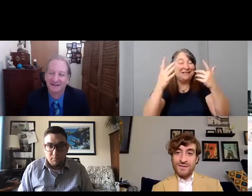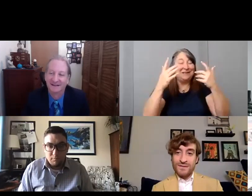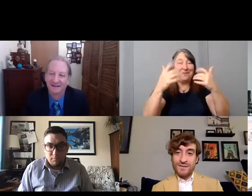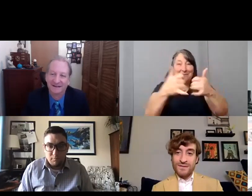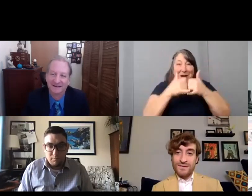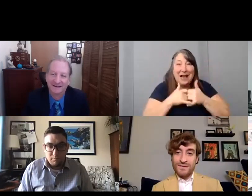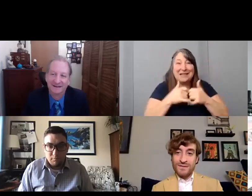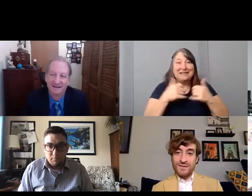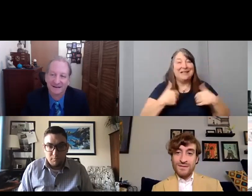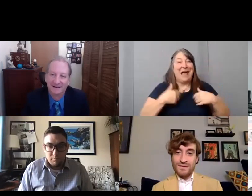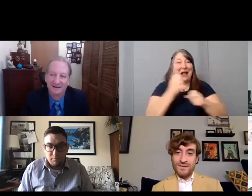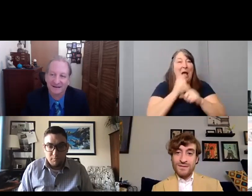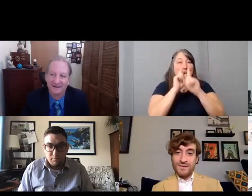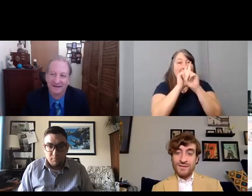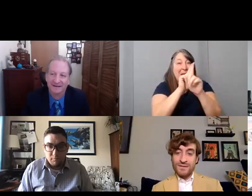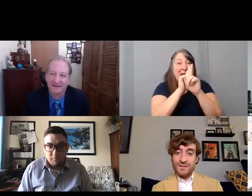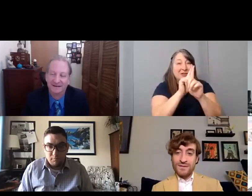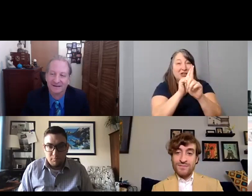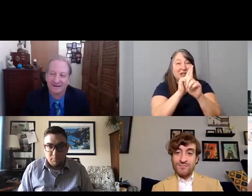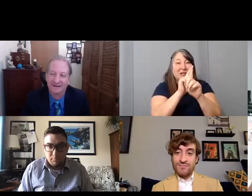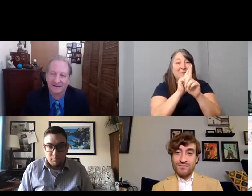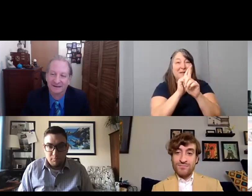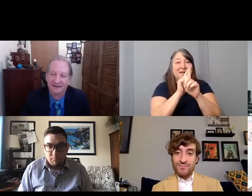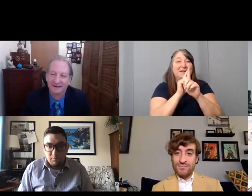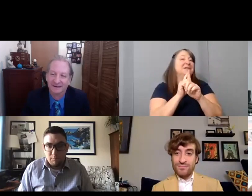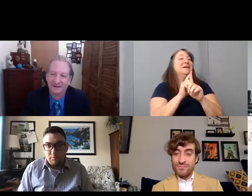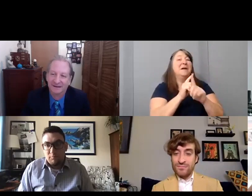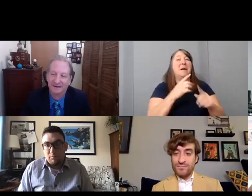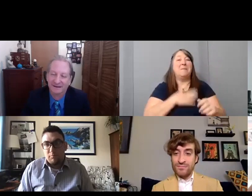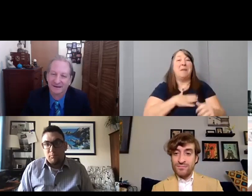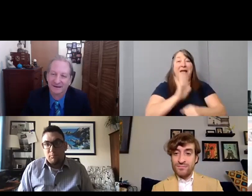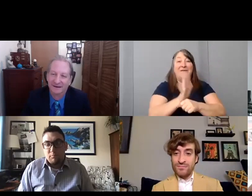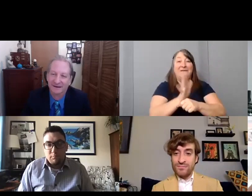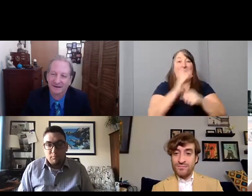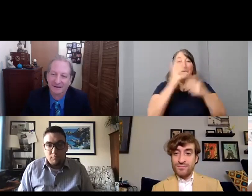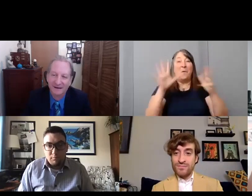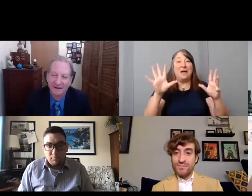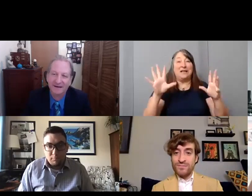actually… My film was accepted in to the Florida Film